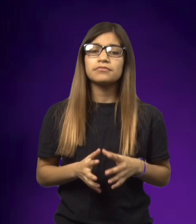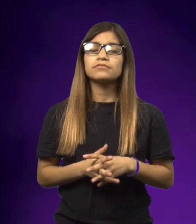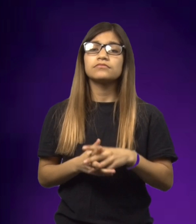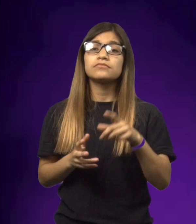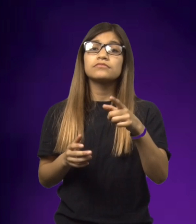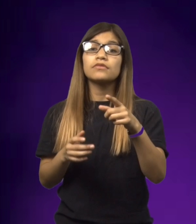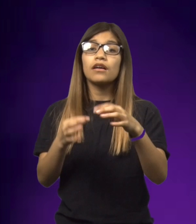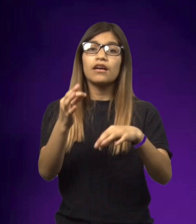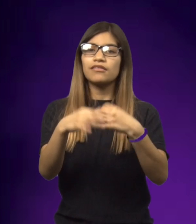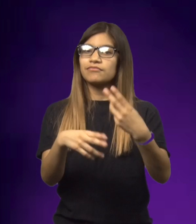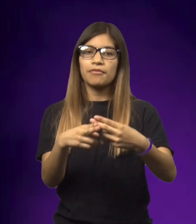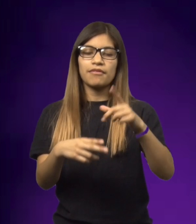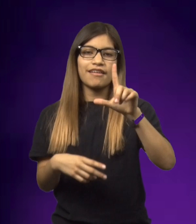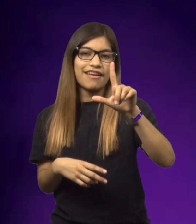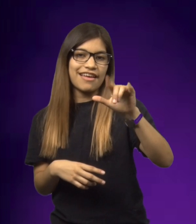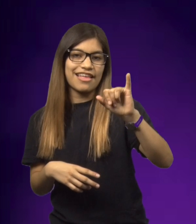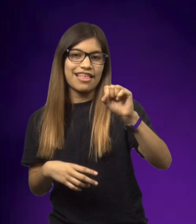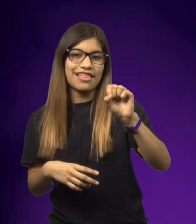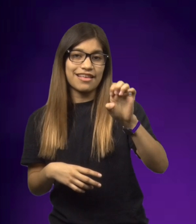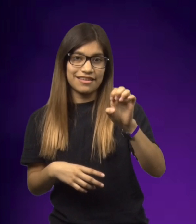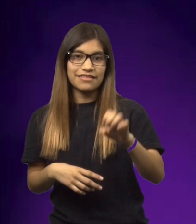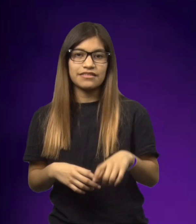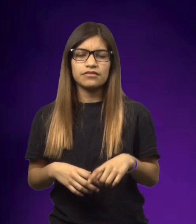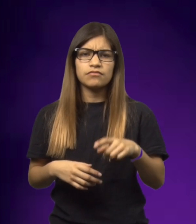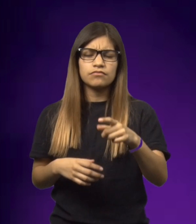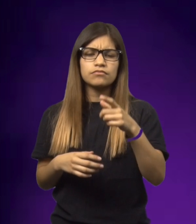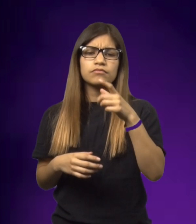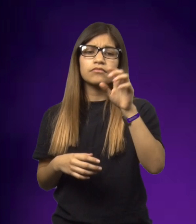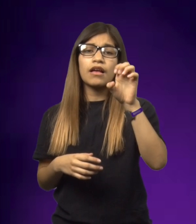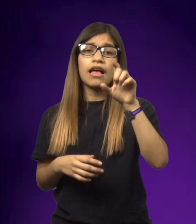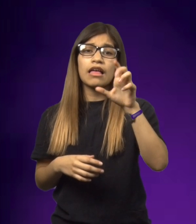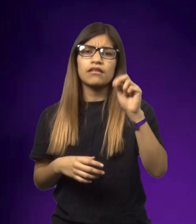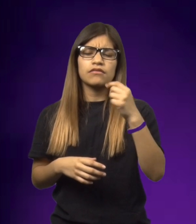They decided also to change her name and use her sister's name, Lise.